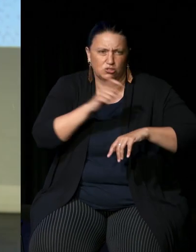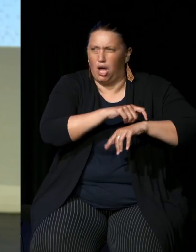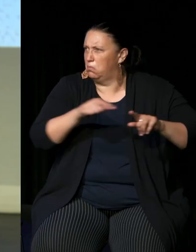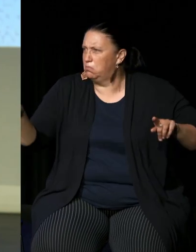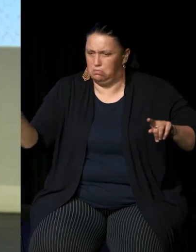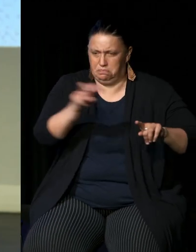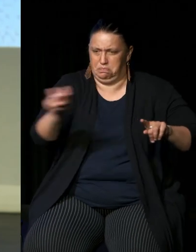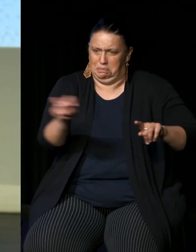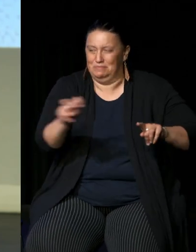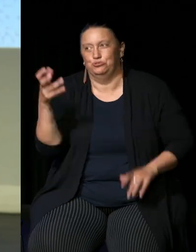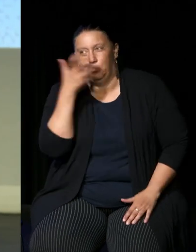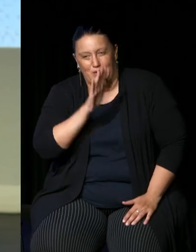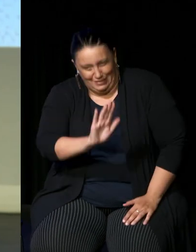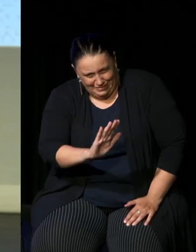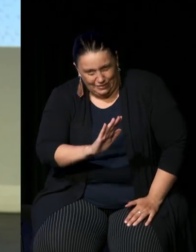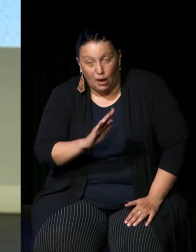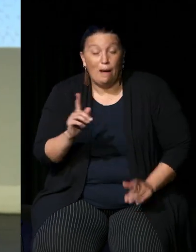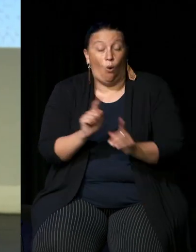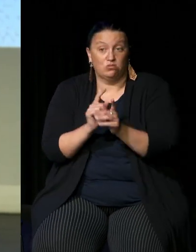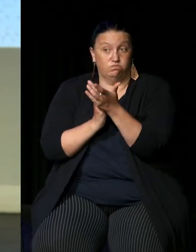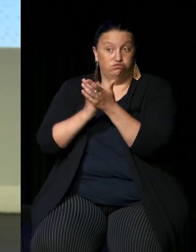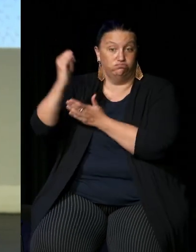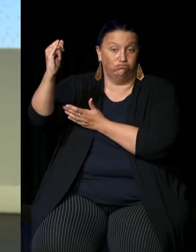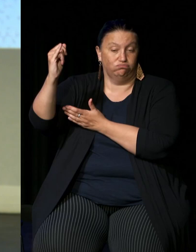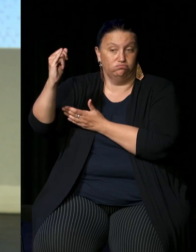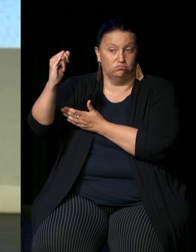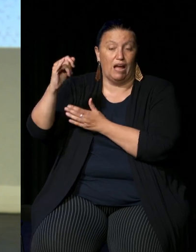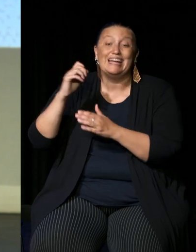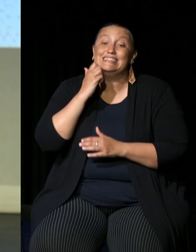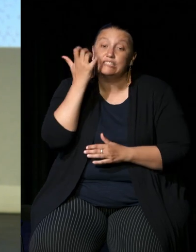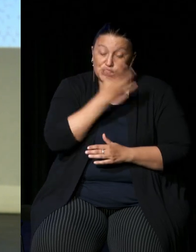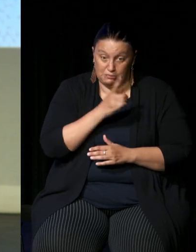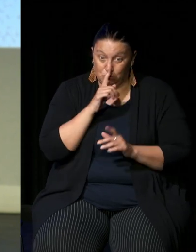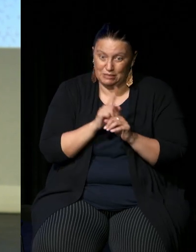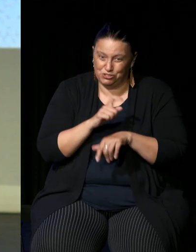anyway that was also rejected by Indigenous people at the time as well and the reason